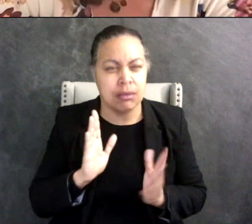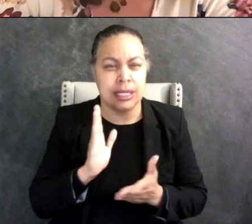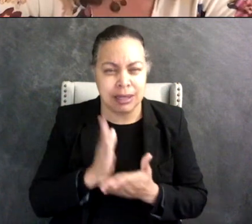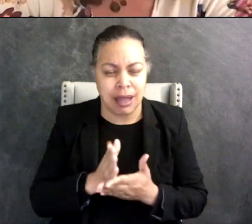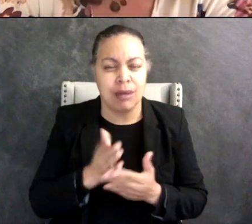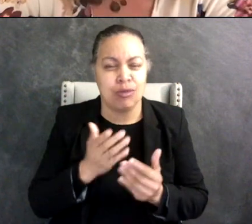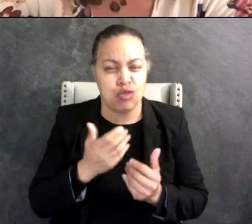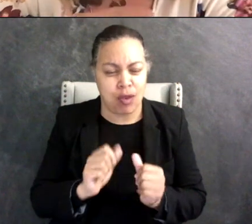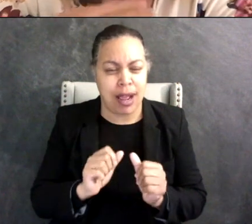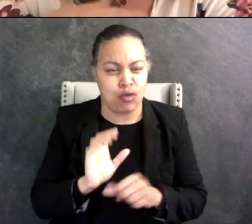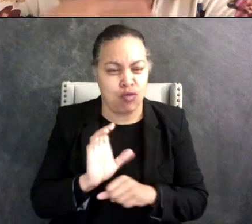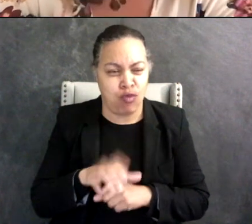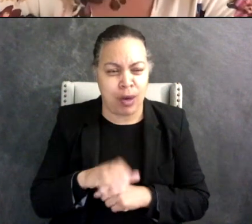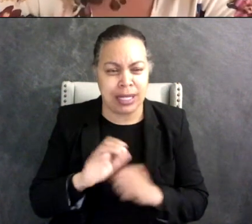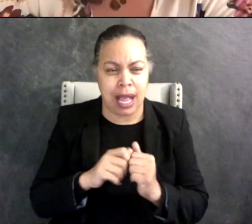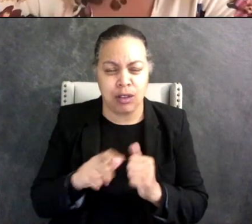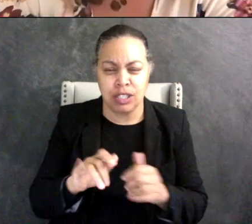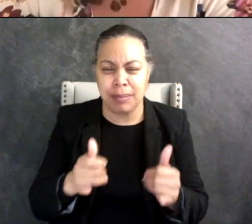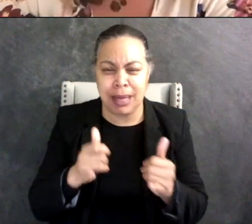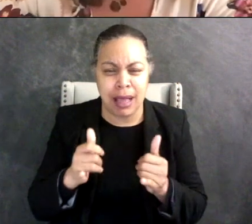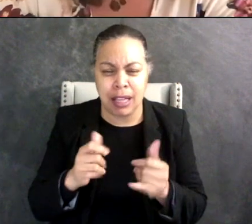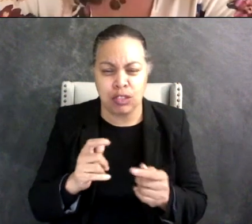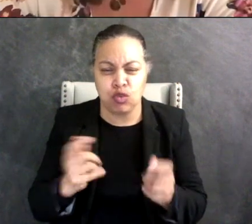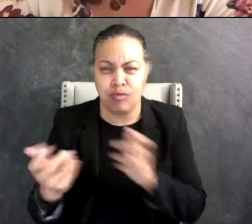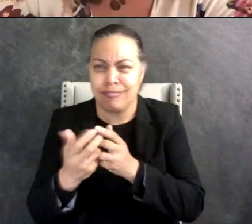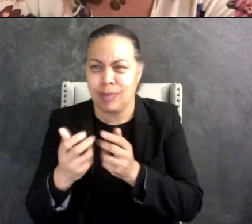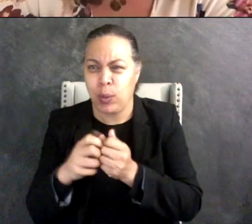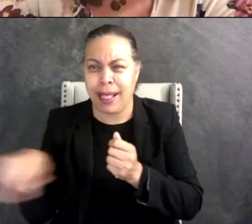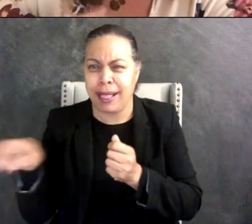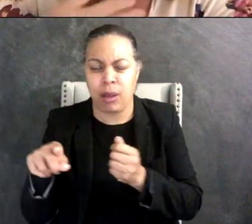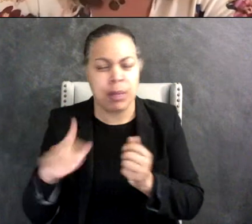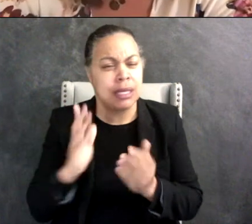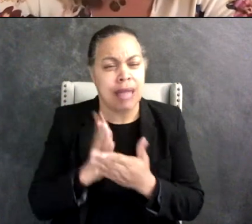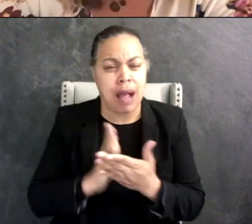plays like just stop trying to interfere with her way of playing, like you can't tell someone